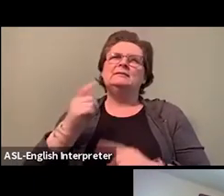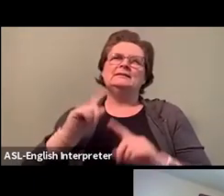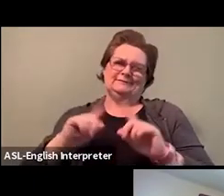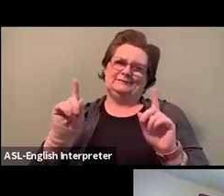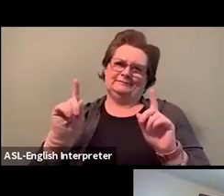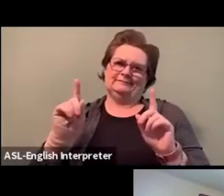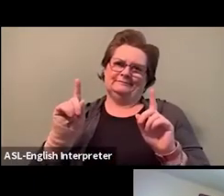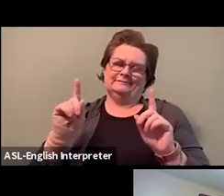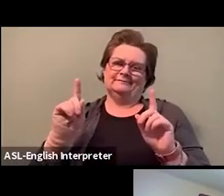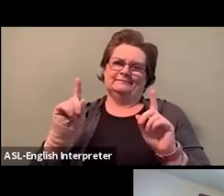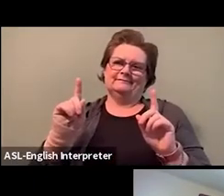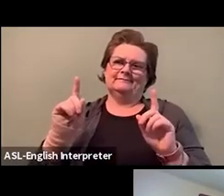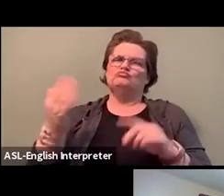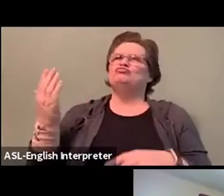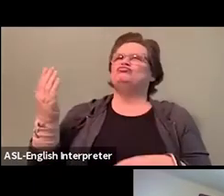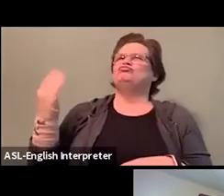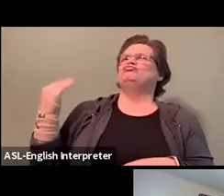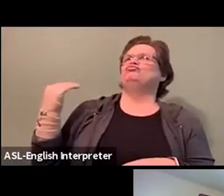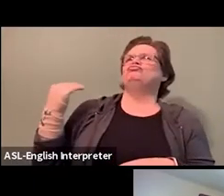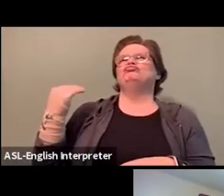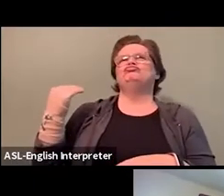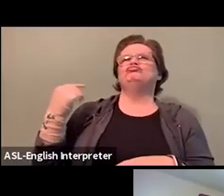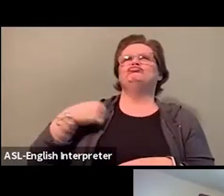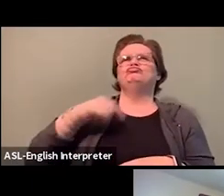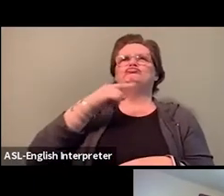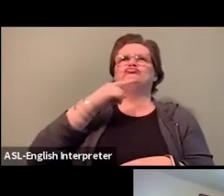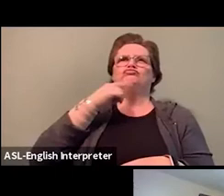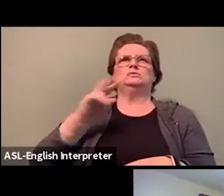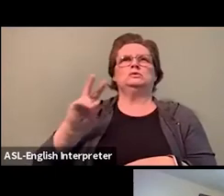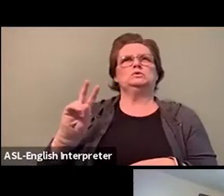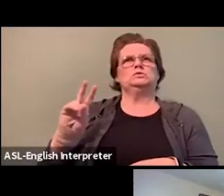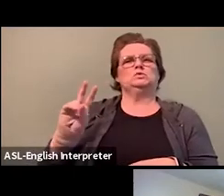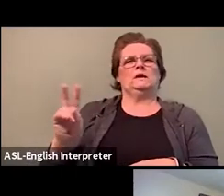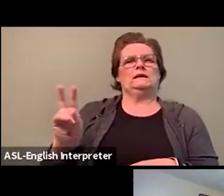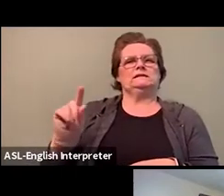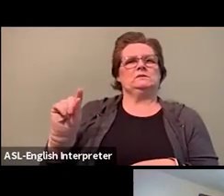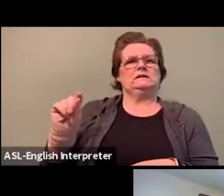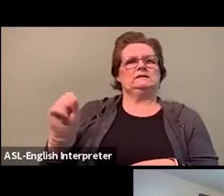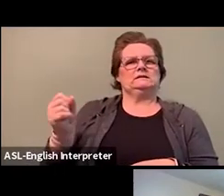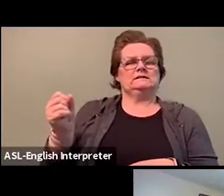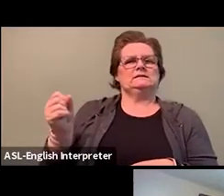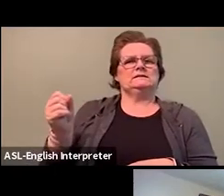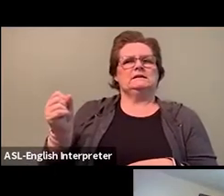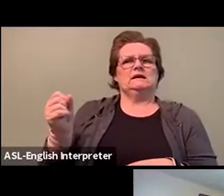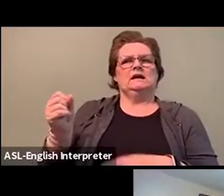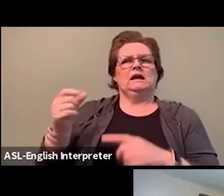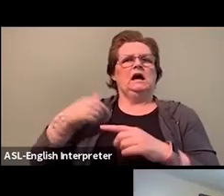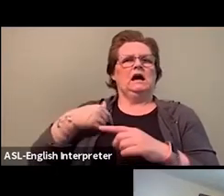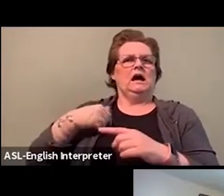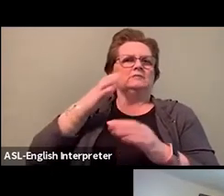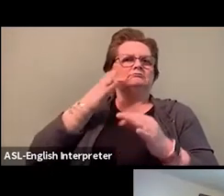I've kinda set my life mission in order to infiltrate a system and change from within.